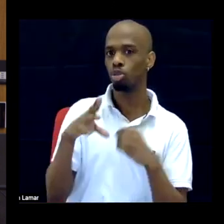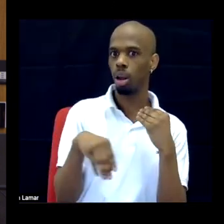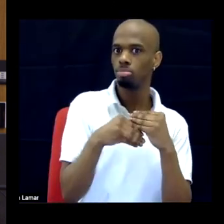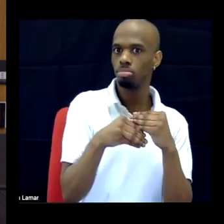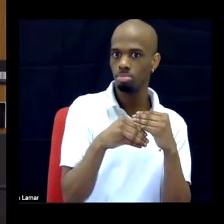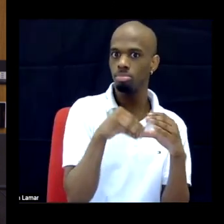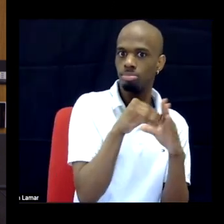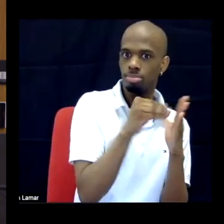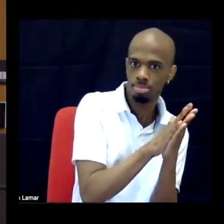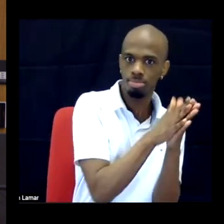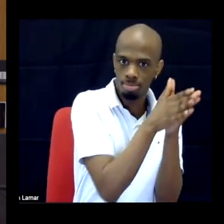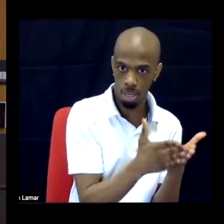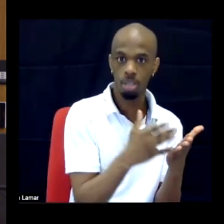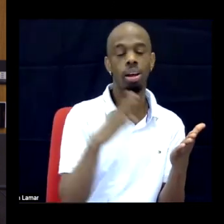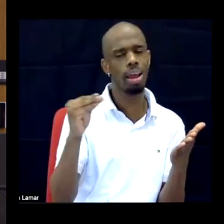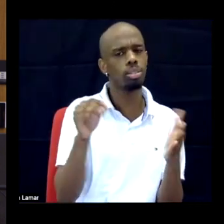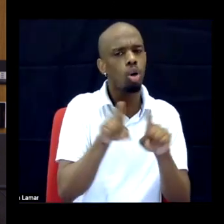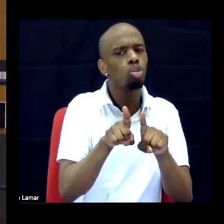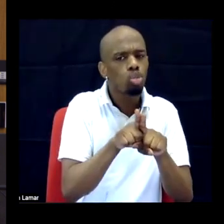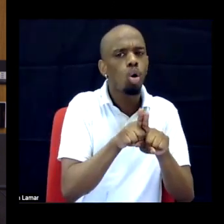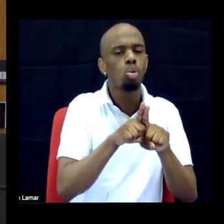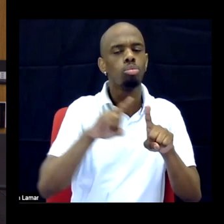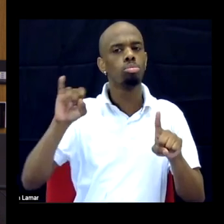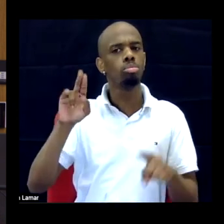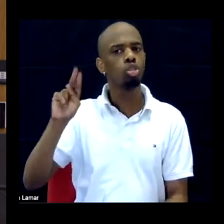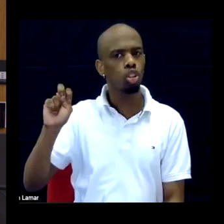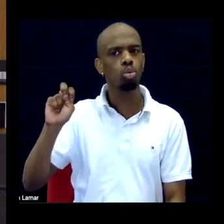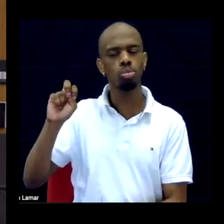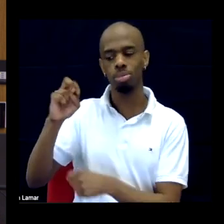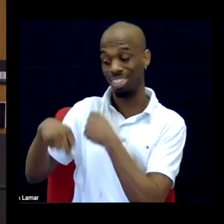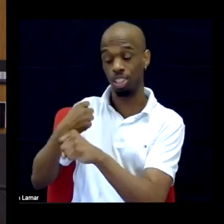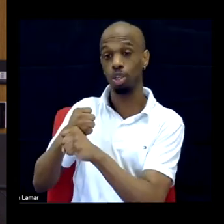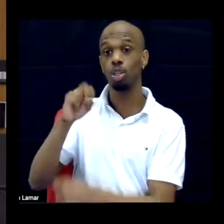I was also finishing the book in 2020, literally in June of 2020, that was my goal to finish